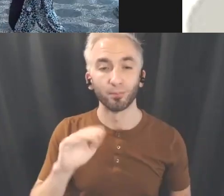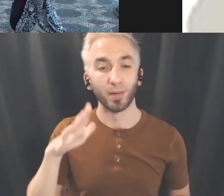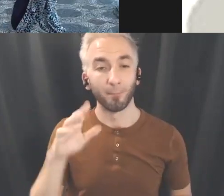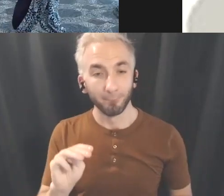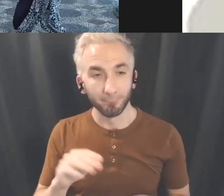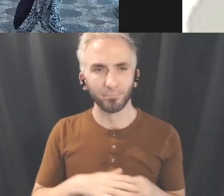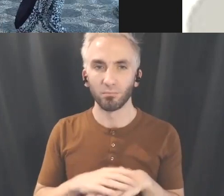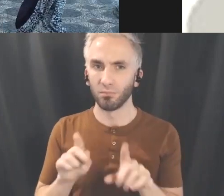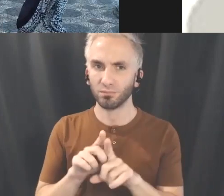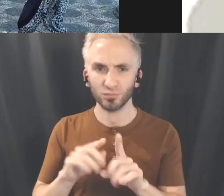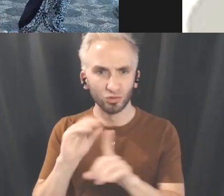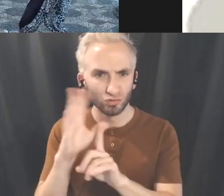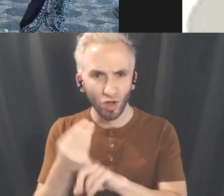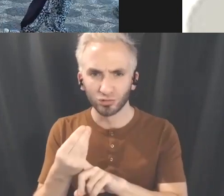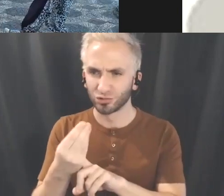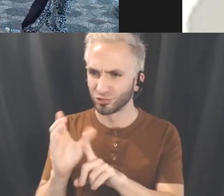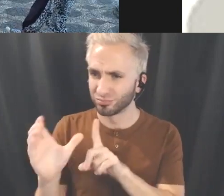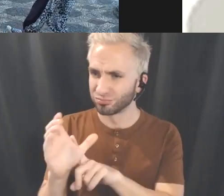and history as well.